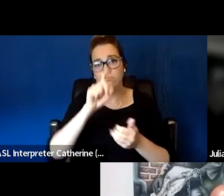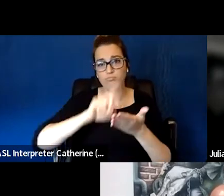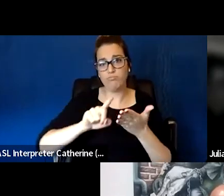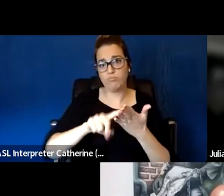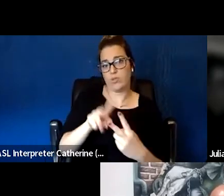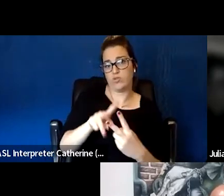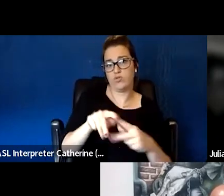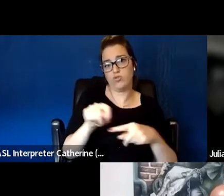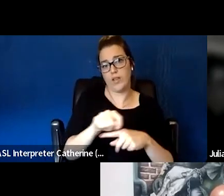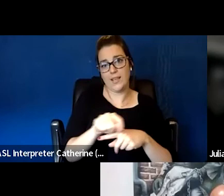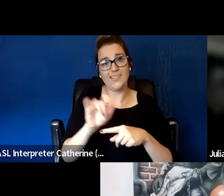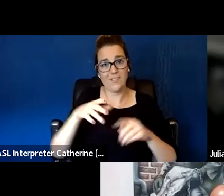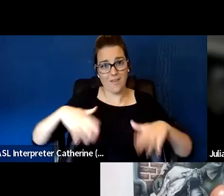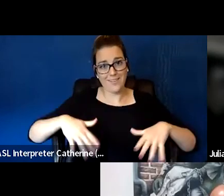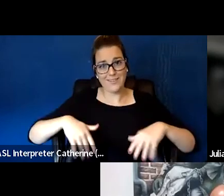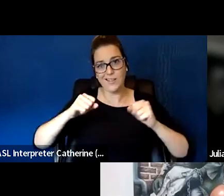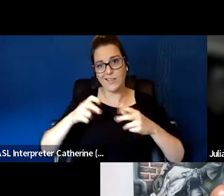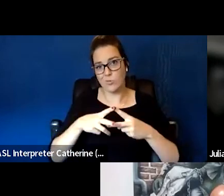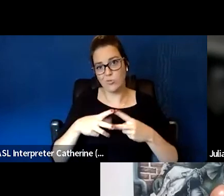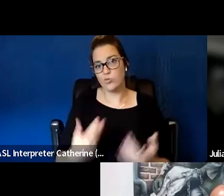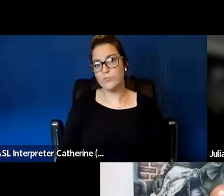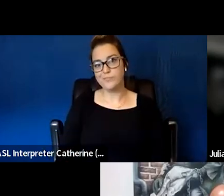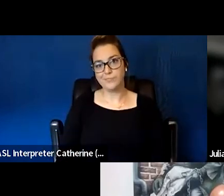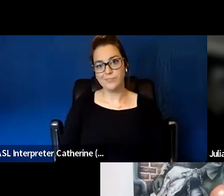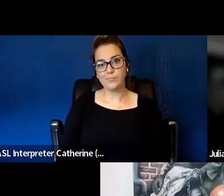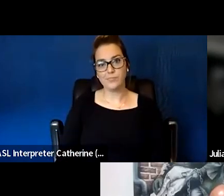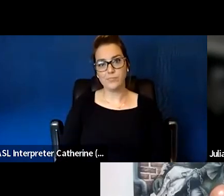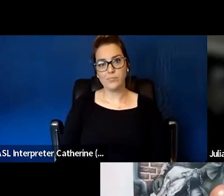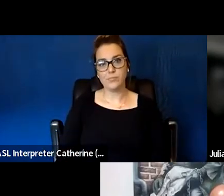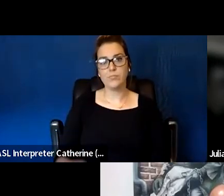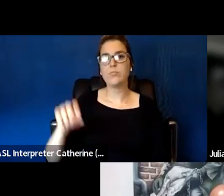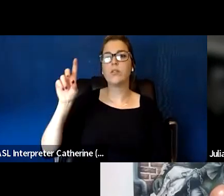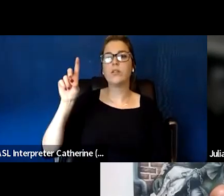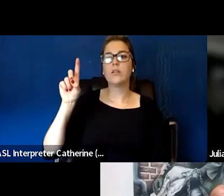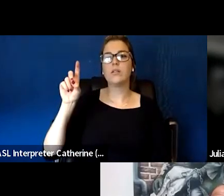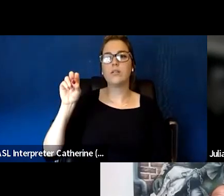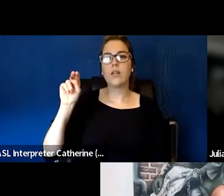if you haven't had exposure to that content. And one that we all missed that I think is critically important